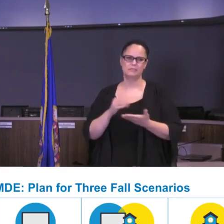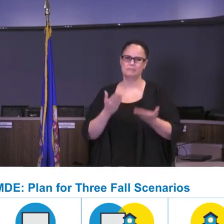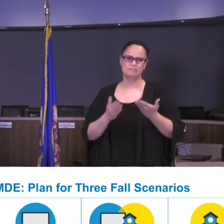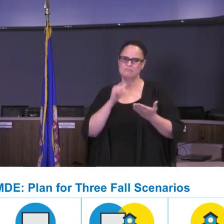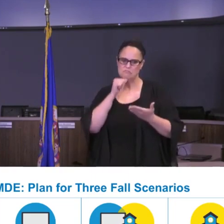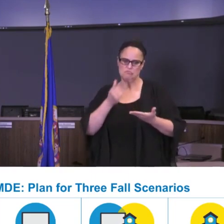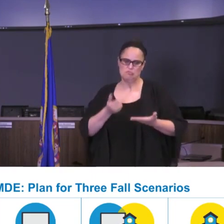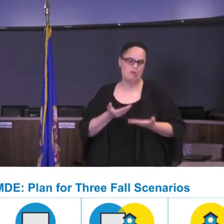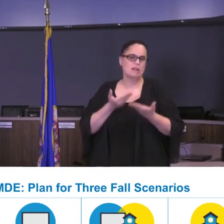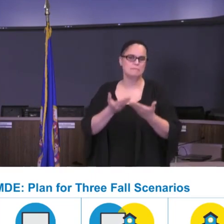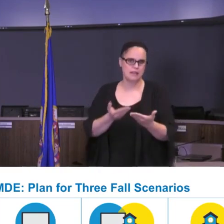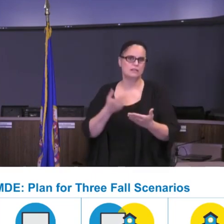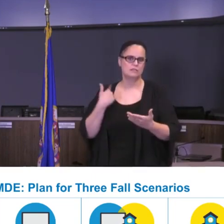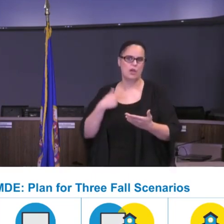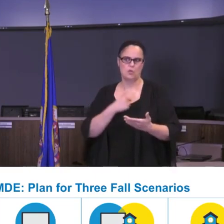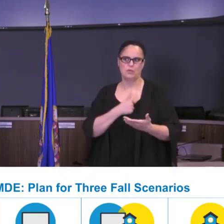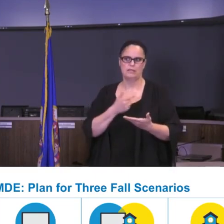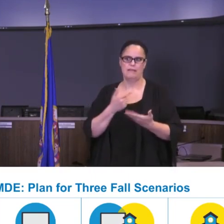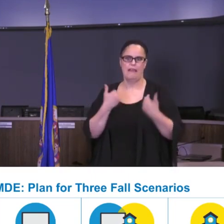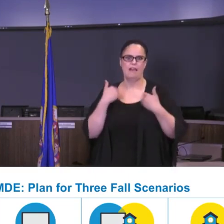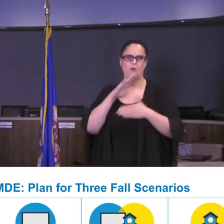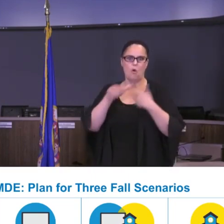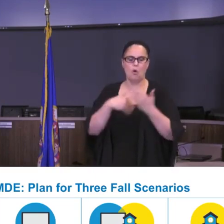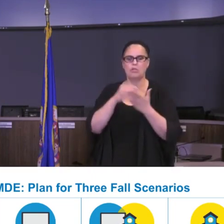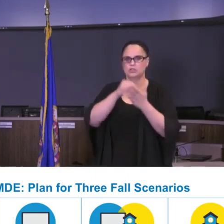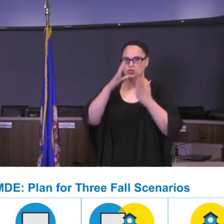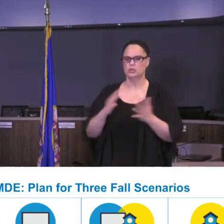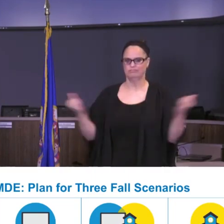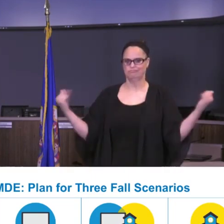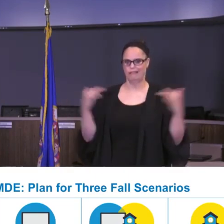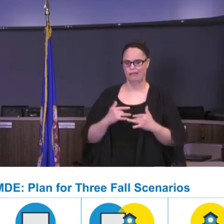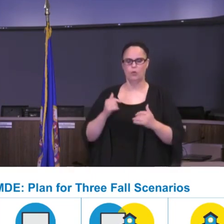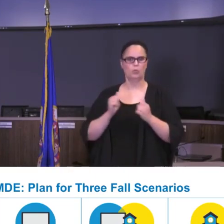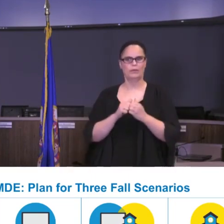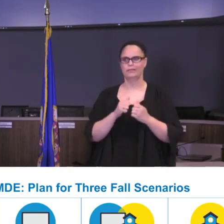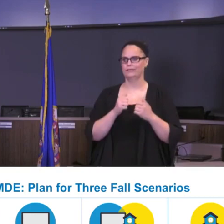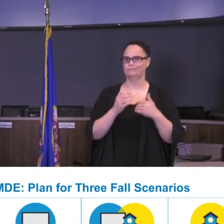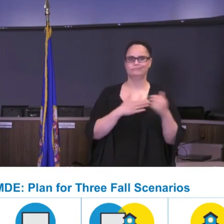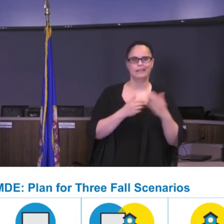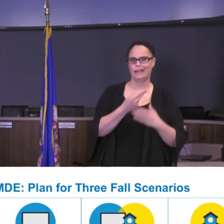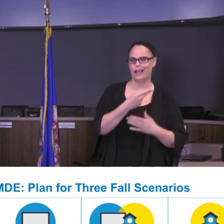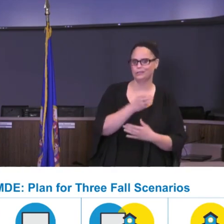of our students back to our schools, whether there are big high schools of 2000 students or elementary